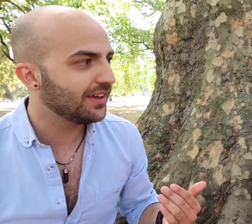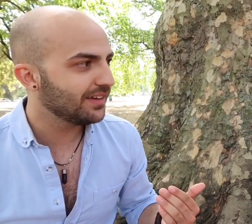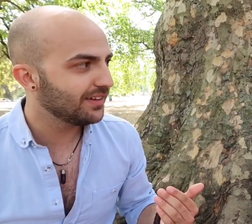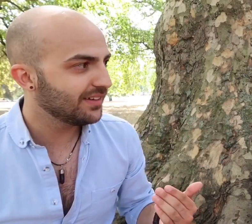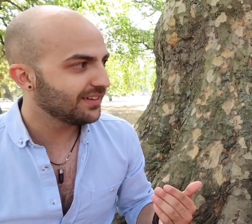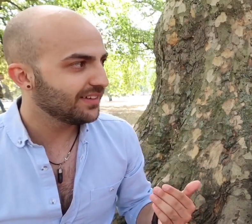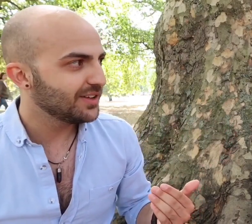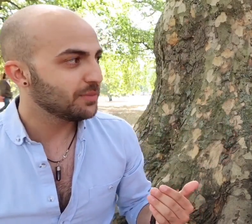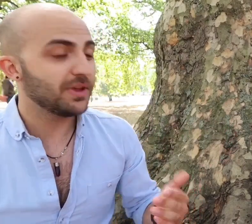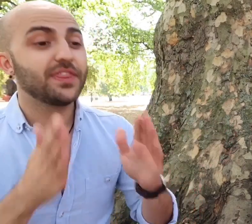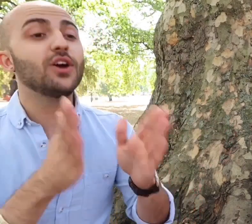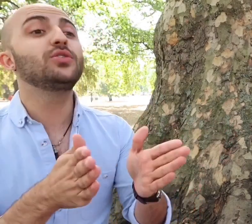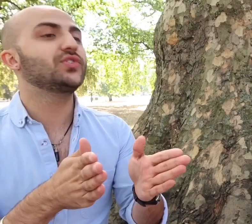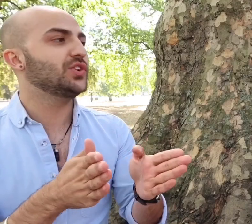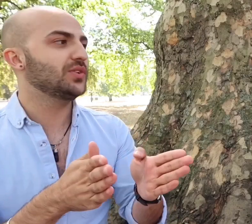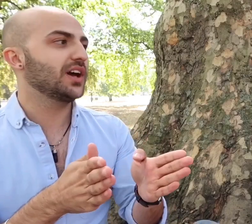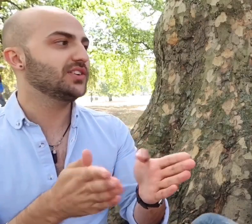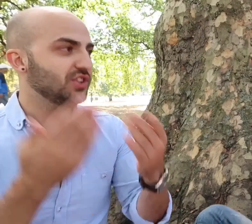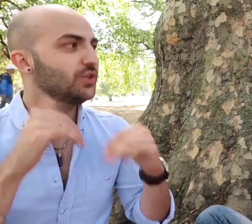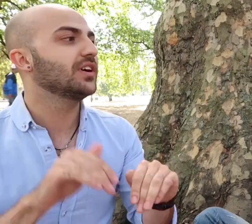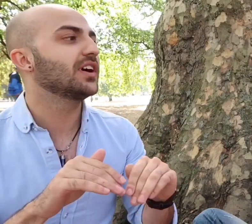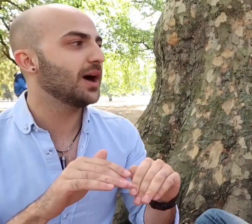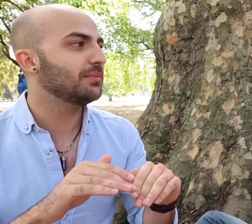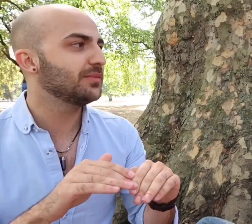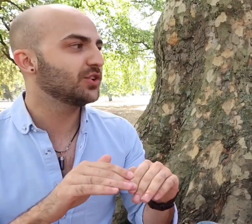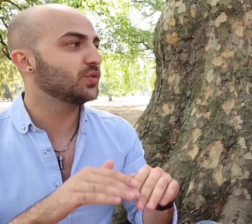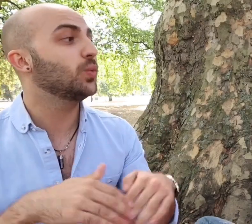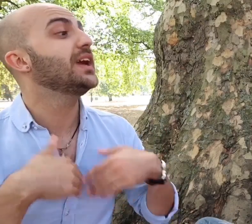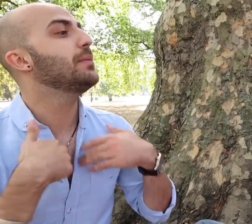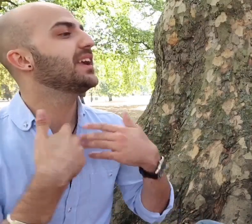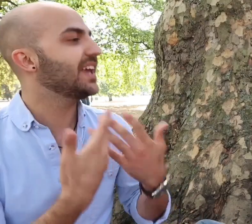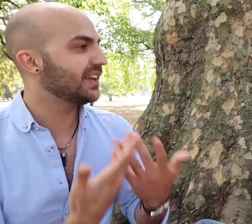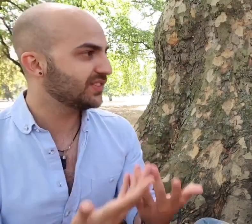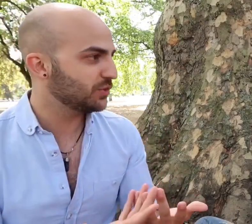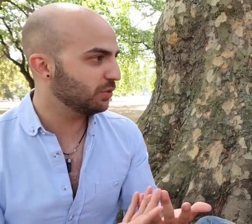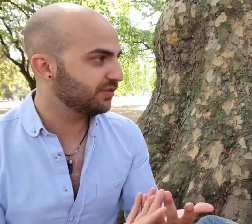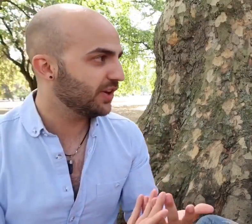"but those two nights you can come because we are making it accessible to